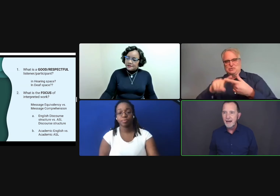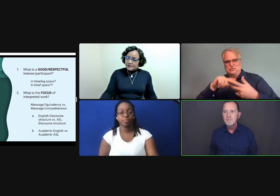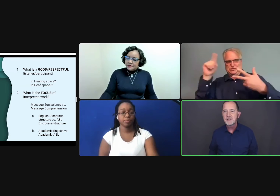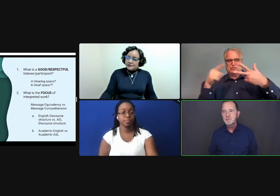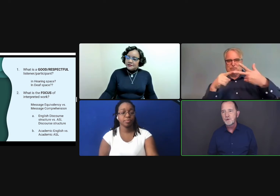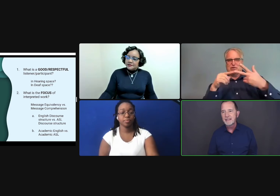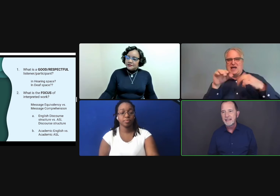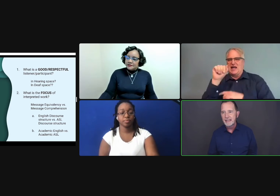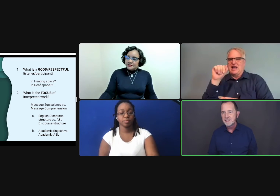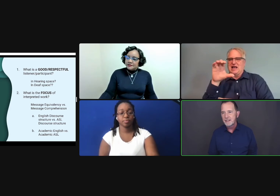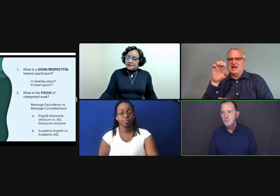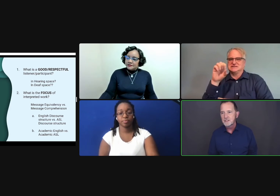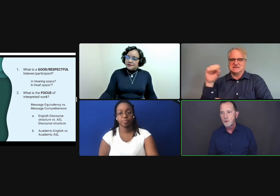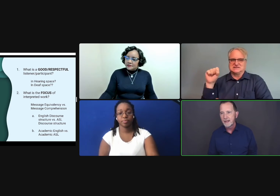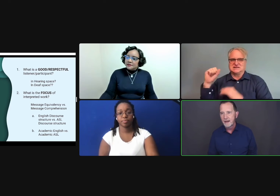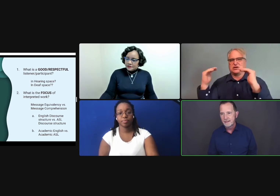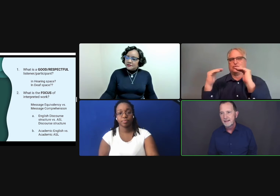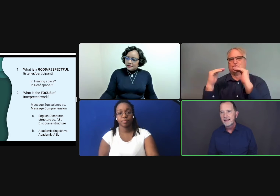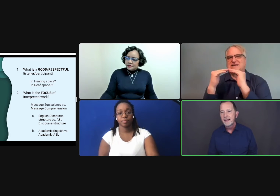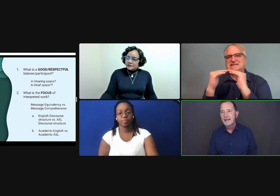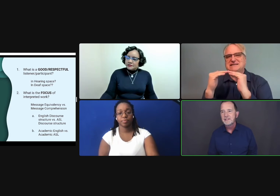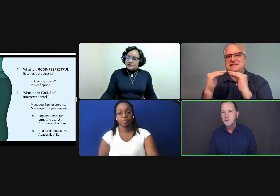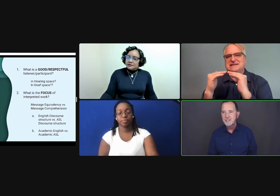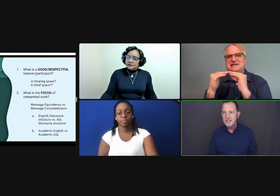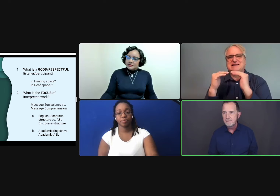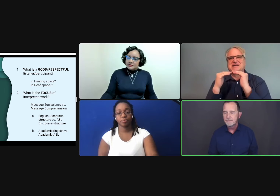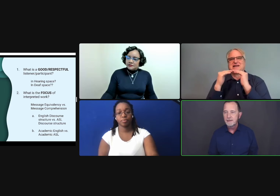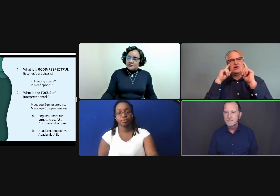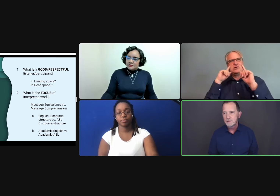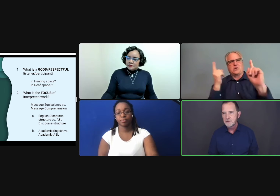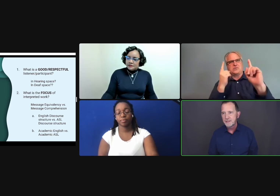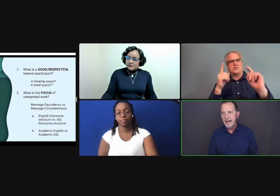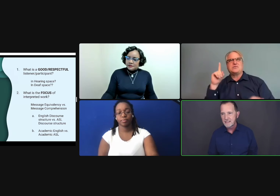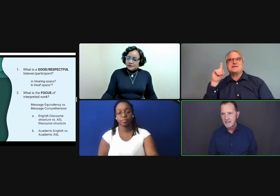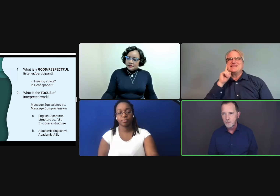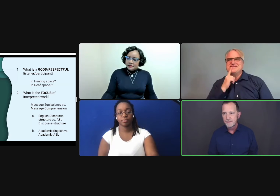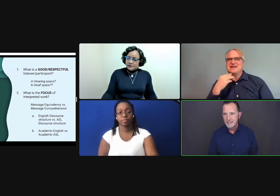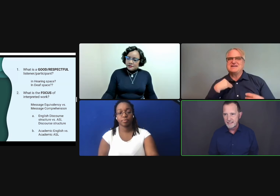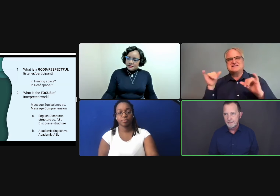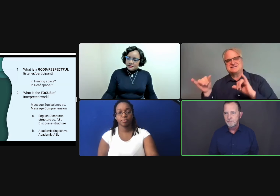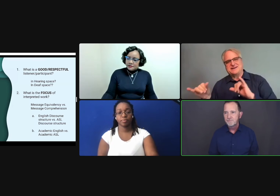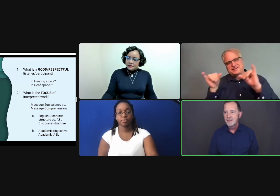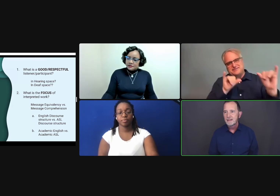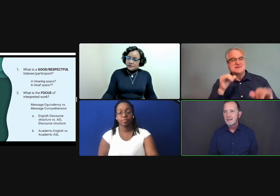I'm much more engaged in what's going on. And I do achieve closer to access equivalency.